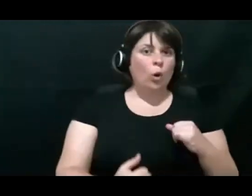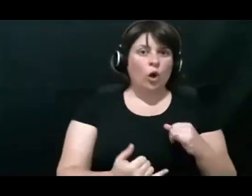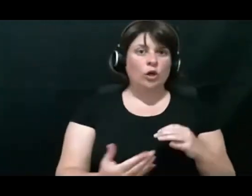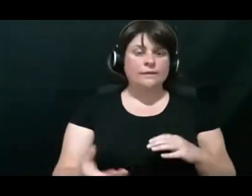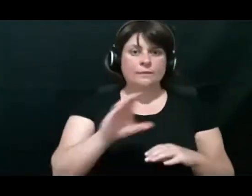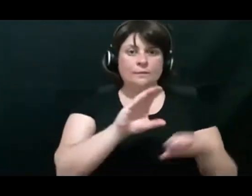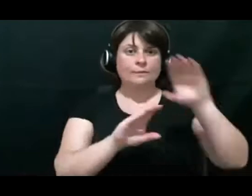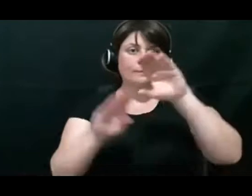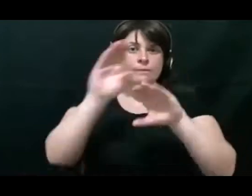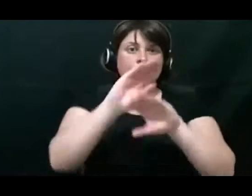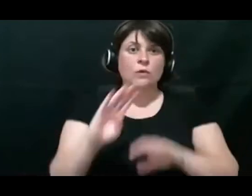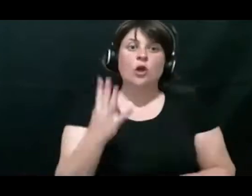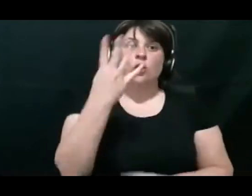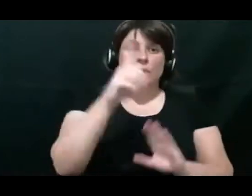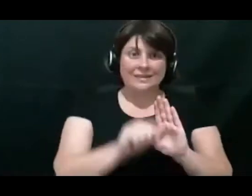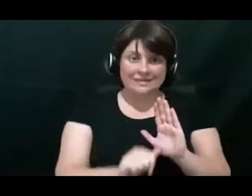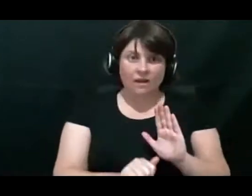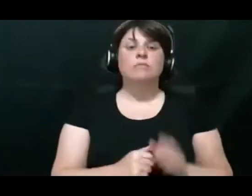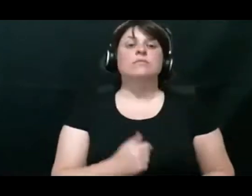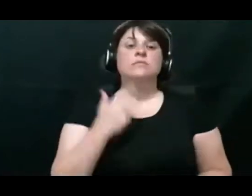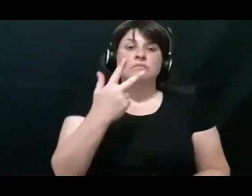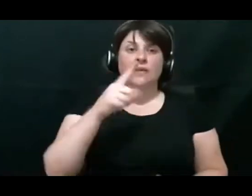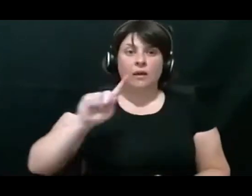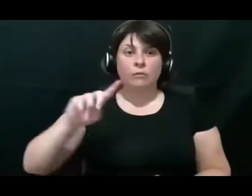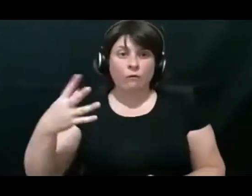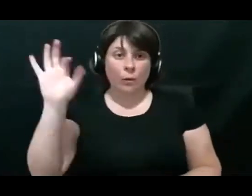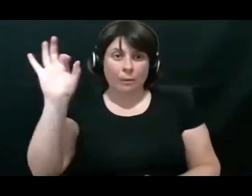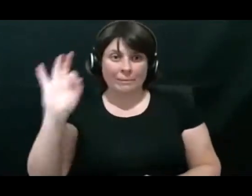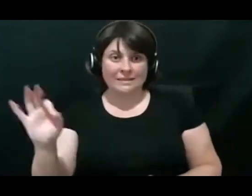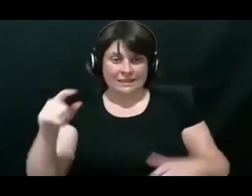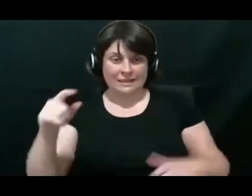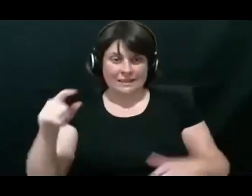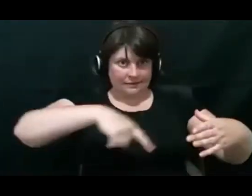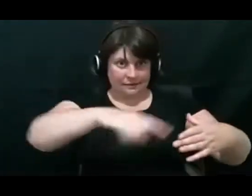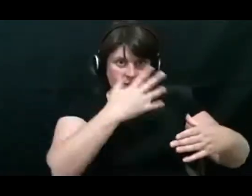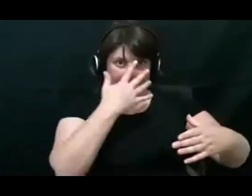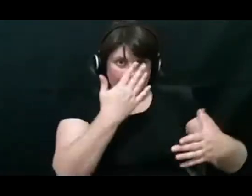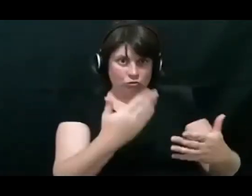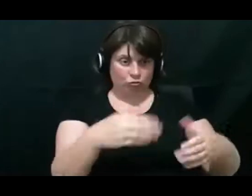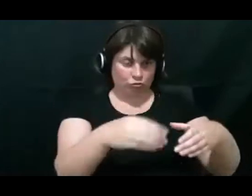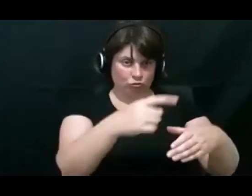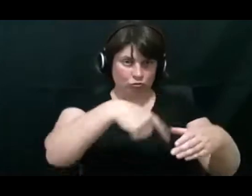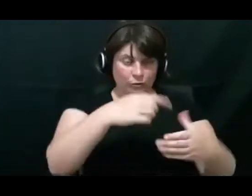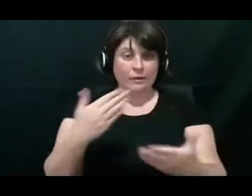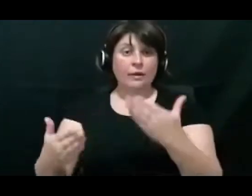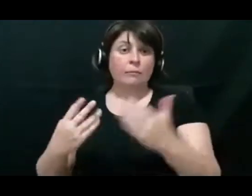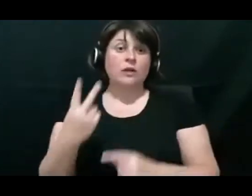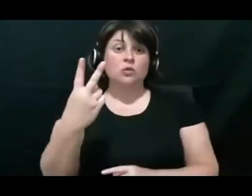8.4 per cent of the population of that age grouped compared to 2.9 in the non‑indigenous